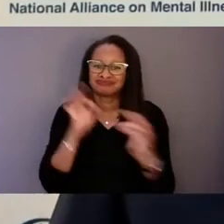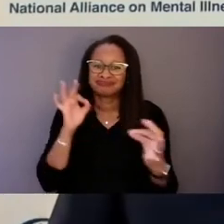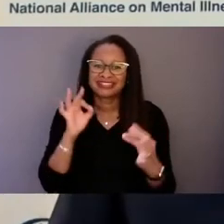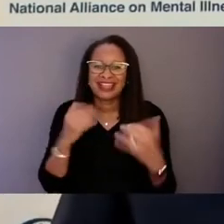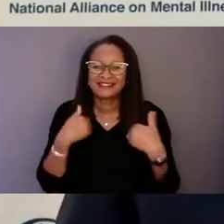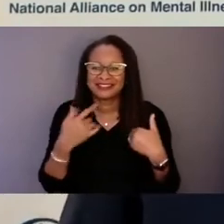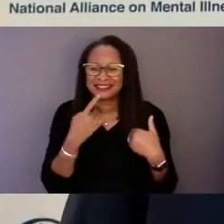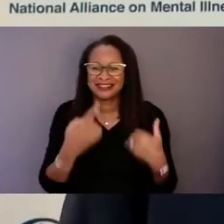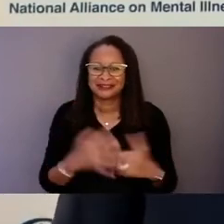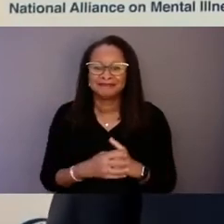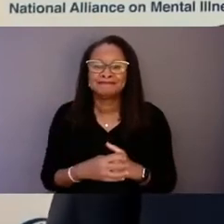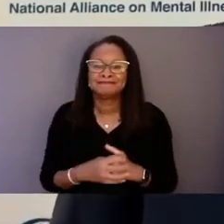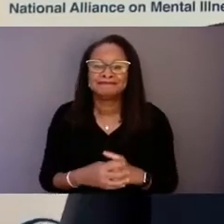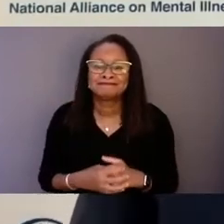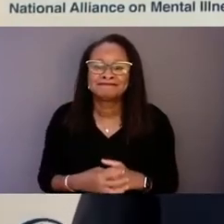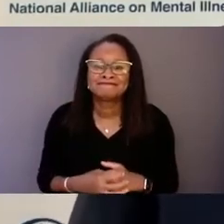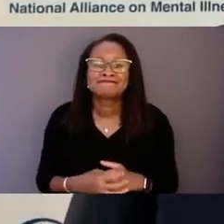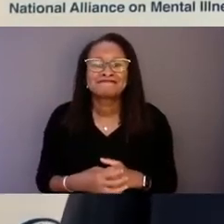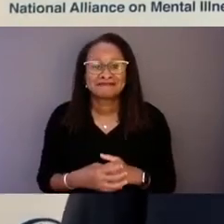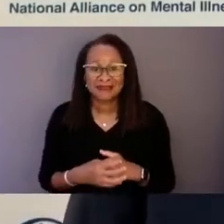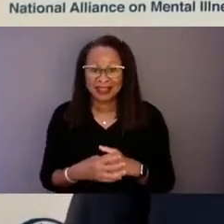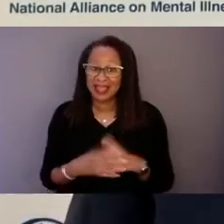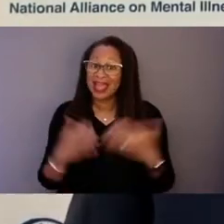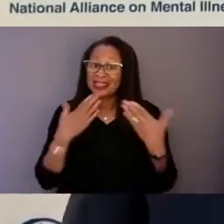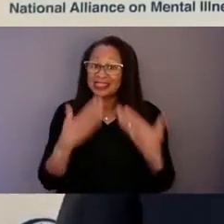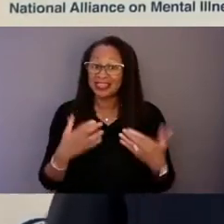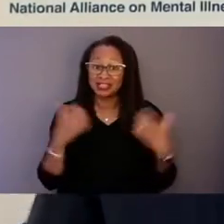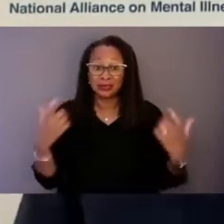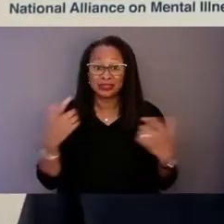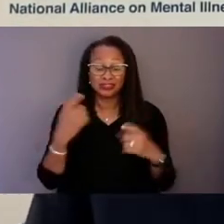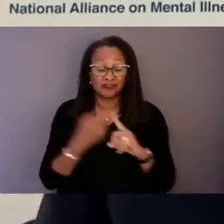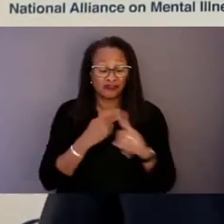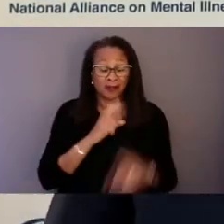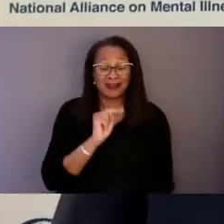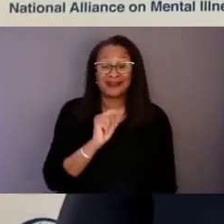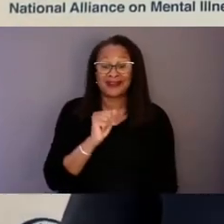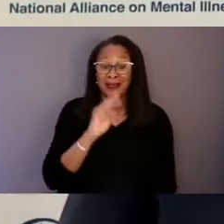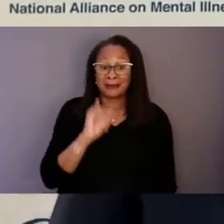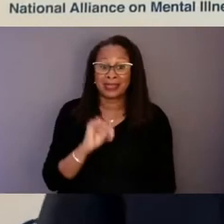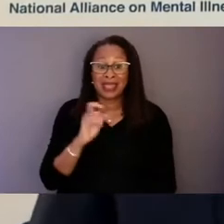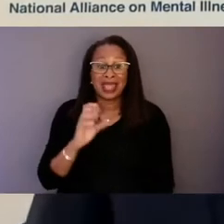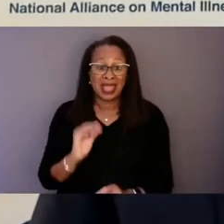Thank you very much. On behalf of NAMI and all of our field leaders,